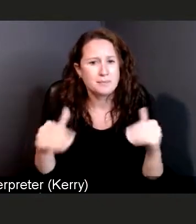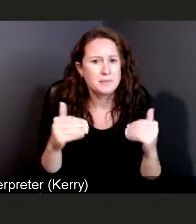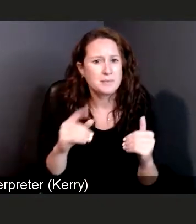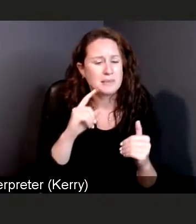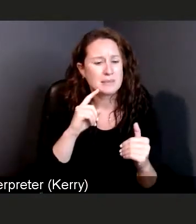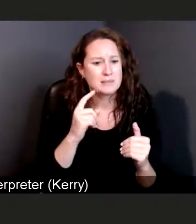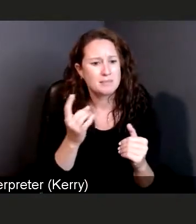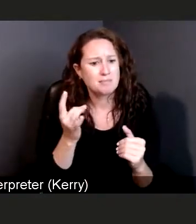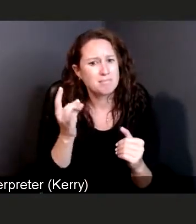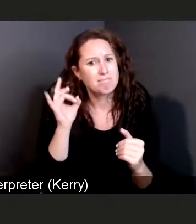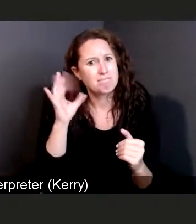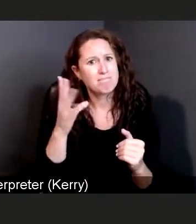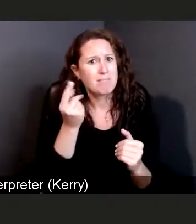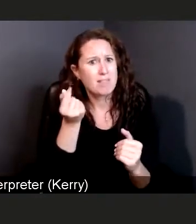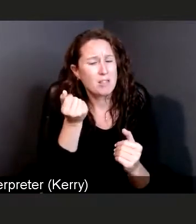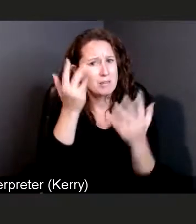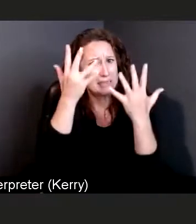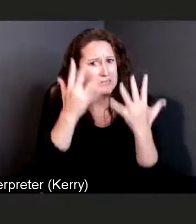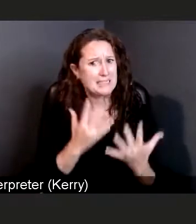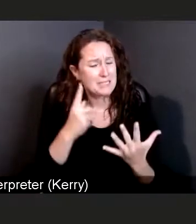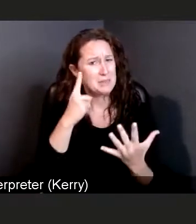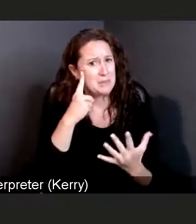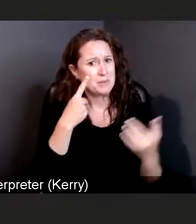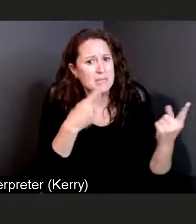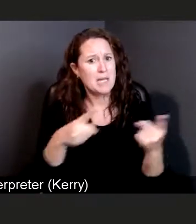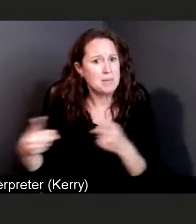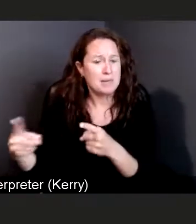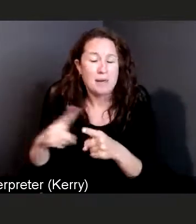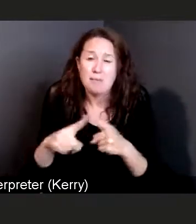and that is COVID 19 is still here.